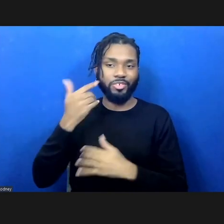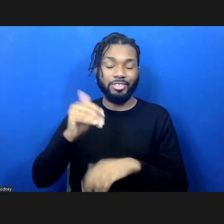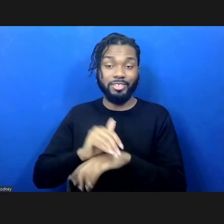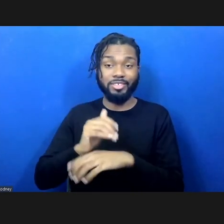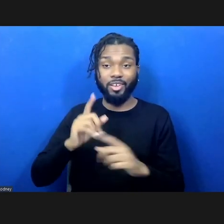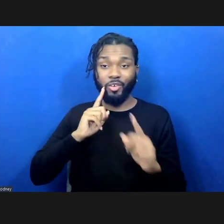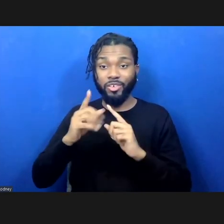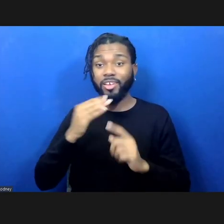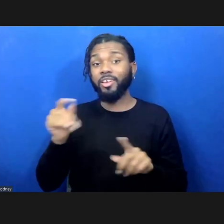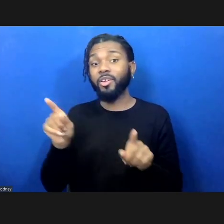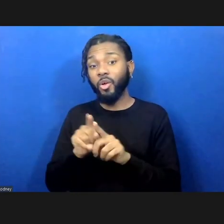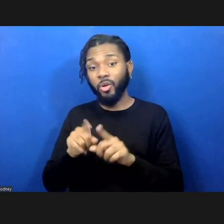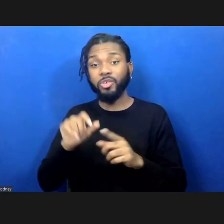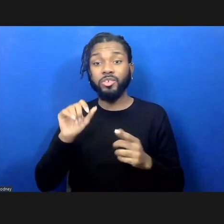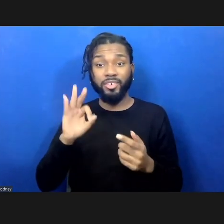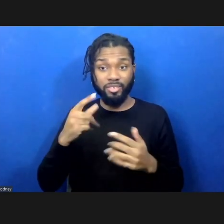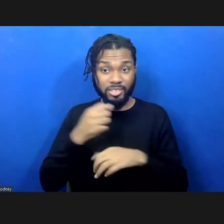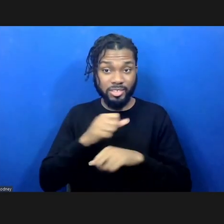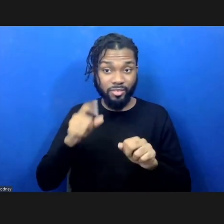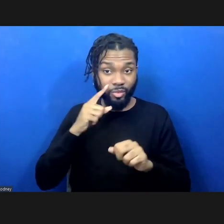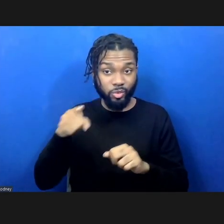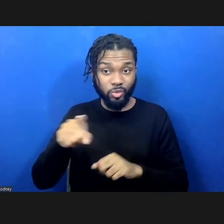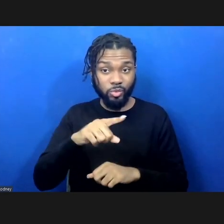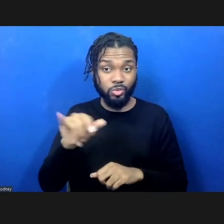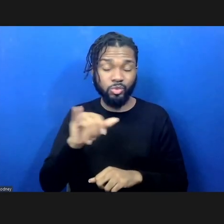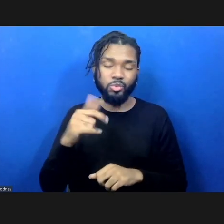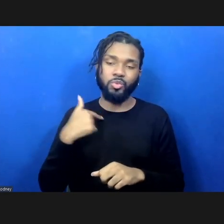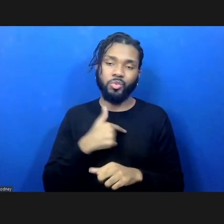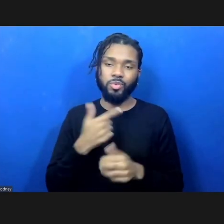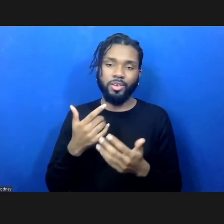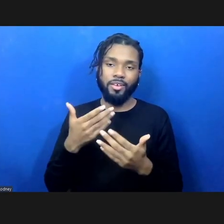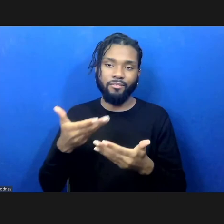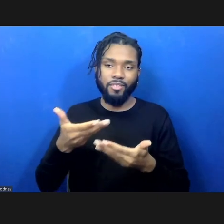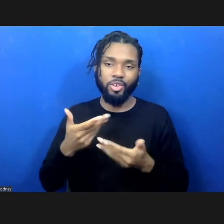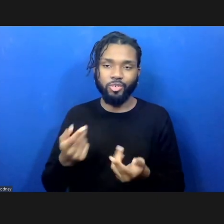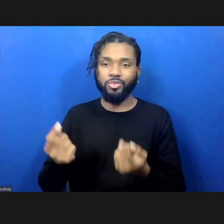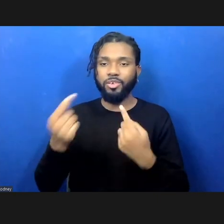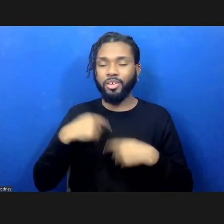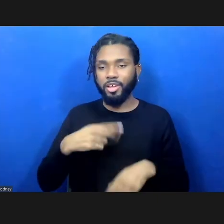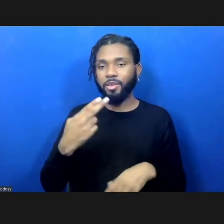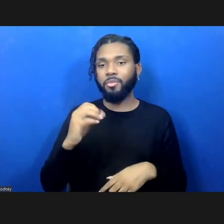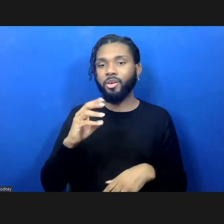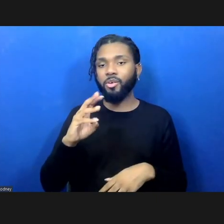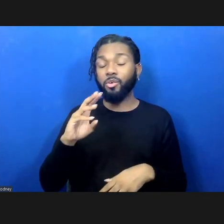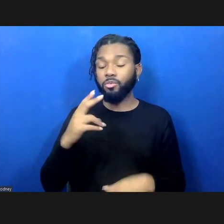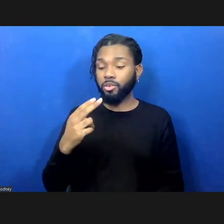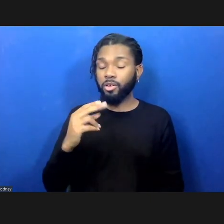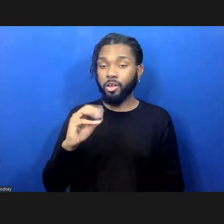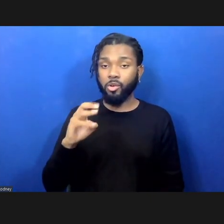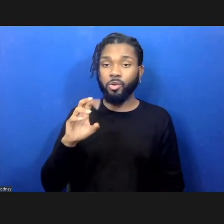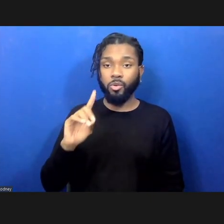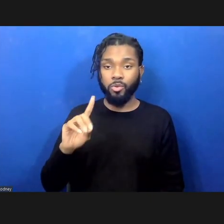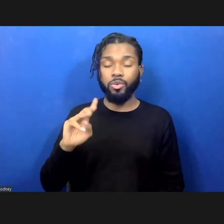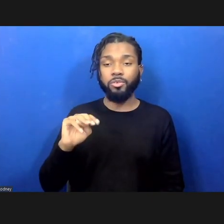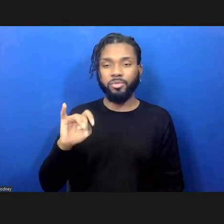And if it's safe for you to do so, we invite you to attend "Howardena Pindell: Rope/Fire/Water" in person at The Shed.